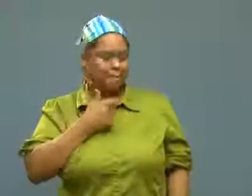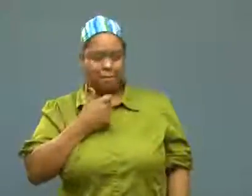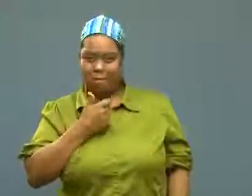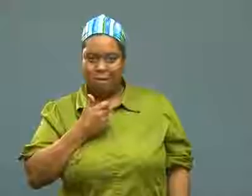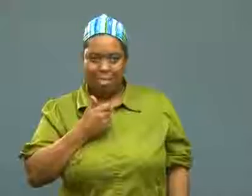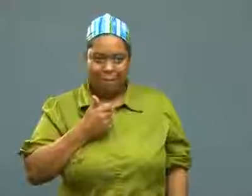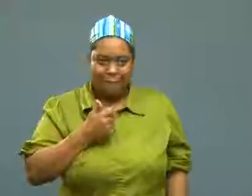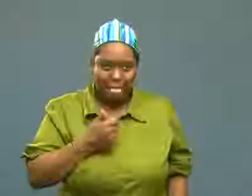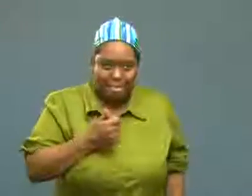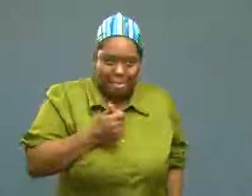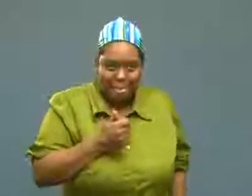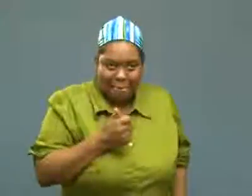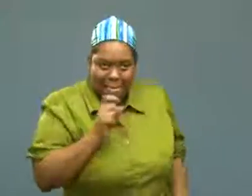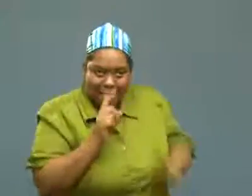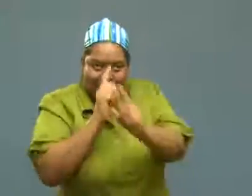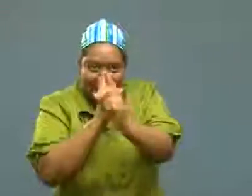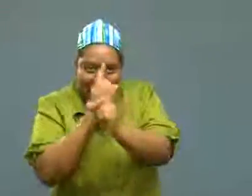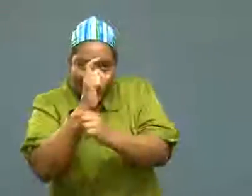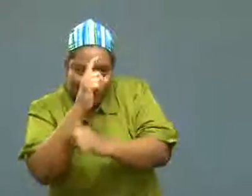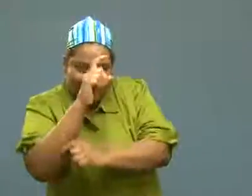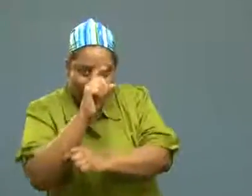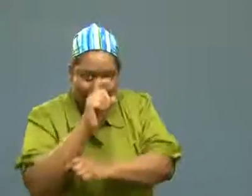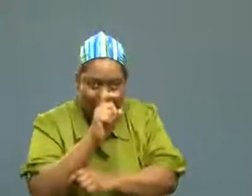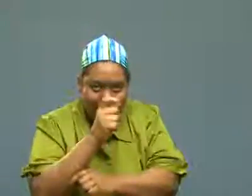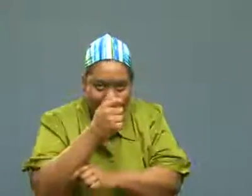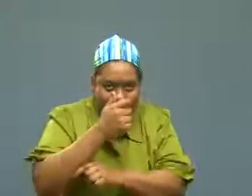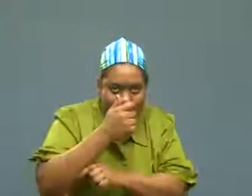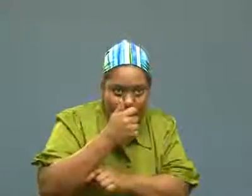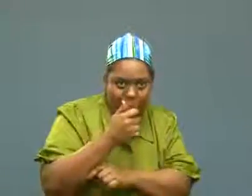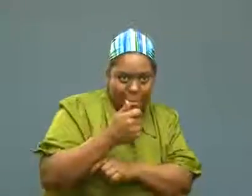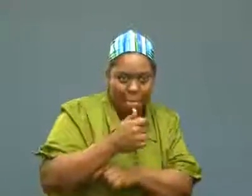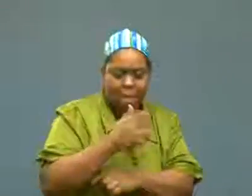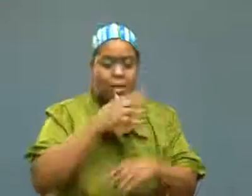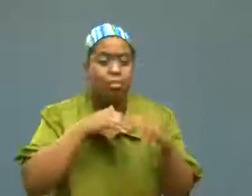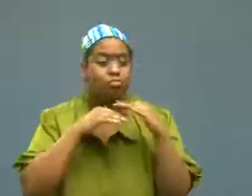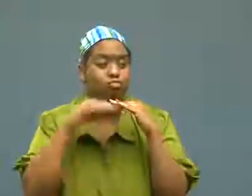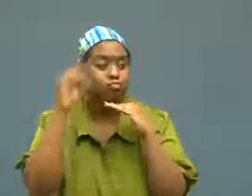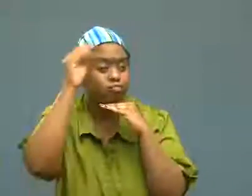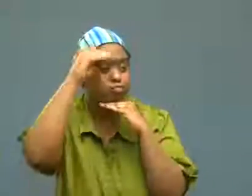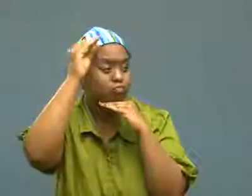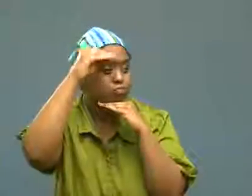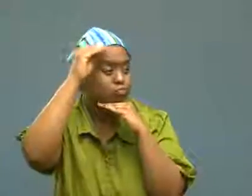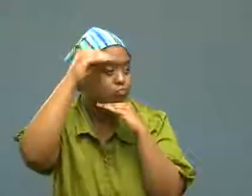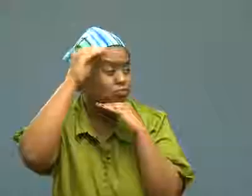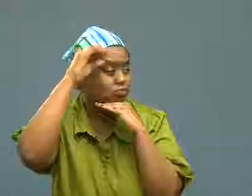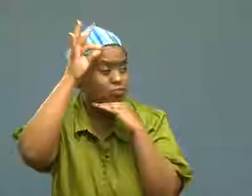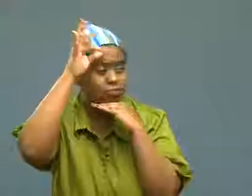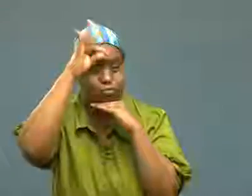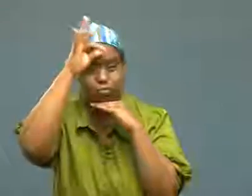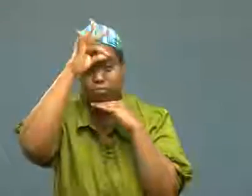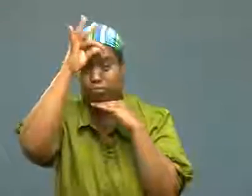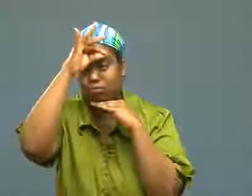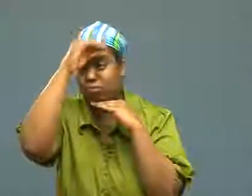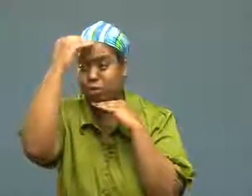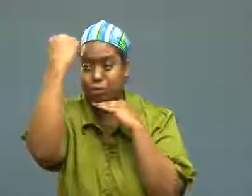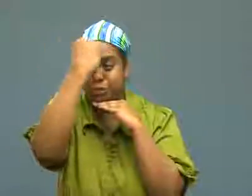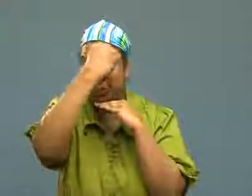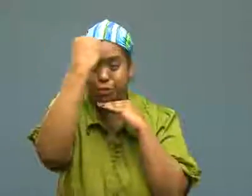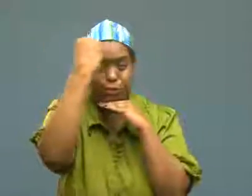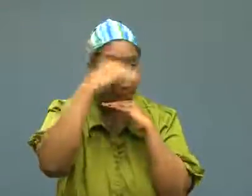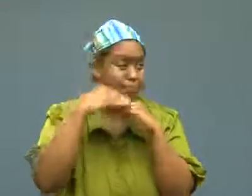He snuck up behind her, she was just zoning out, unaware.